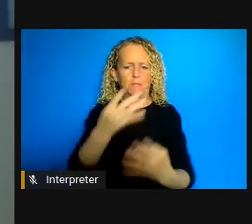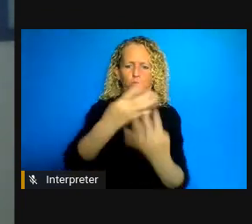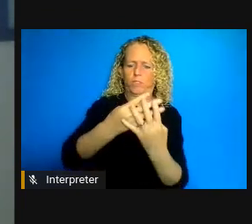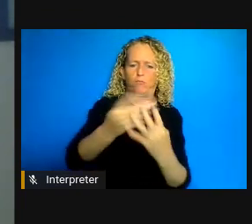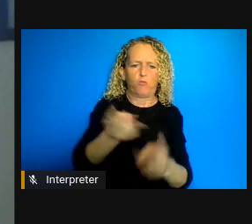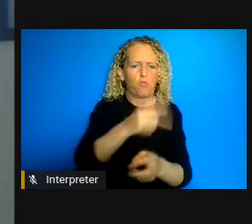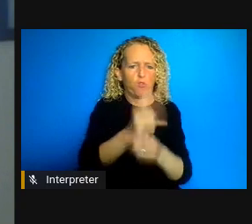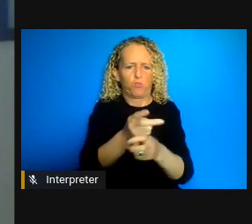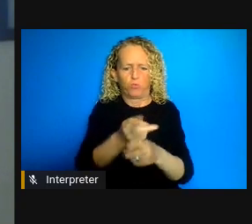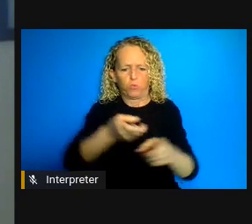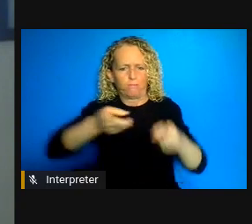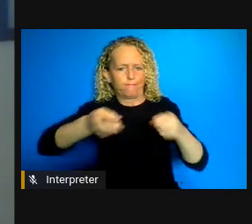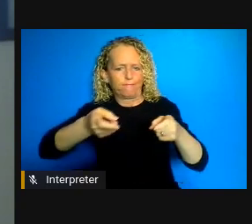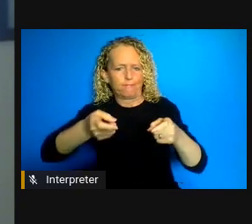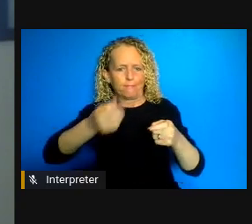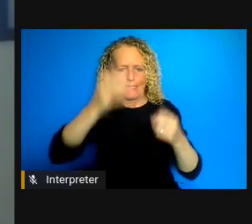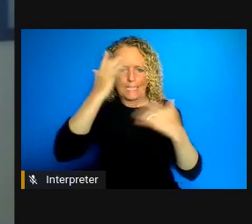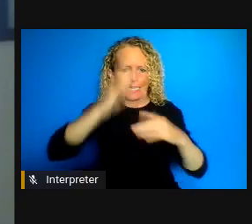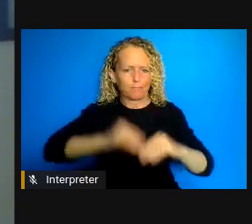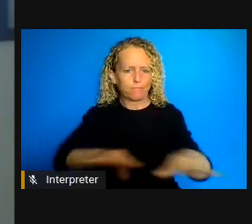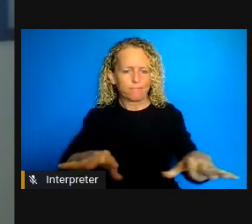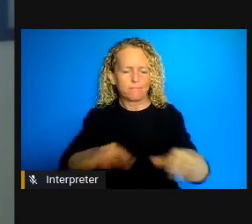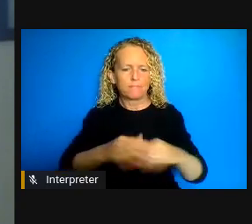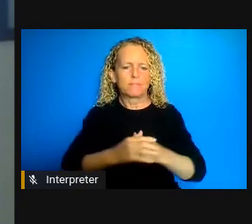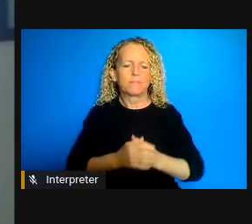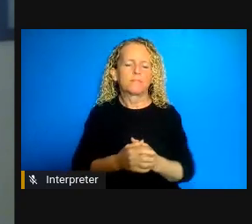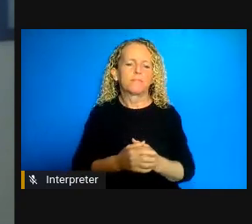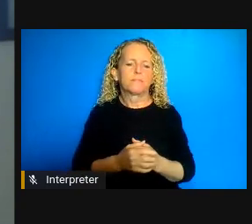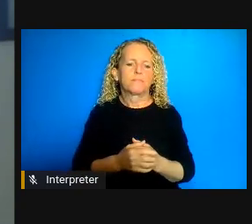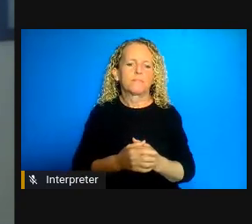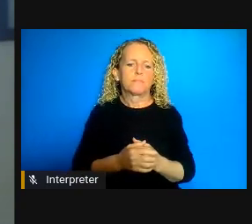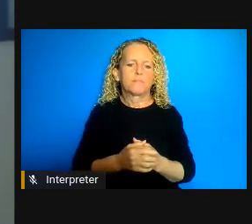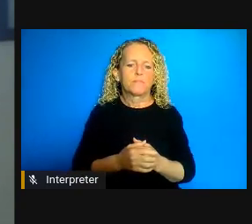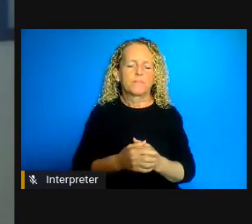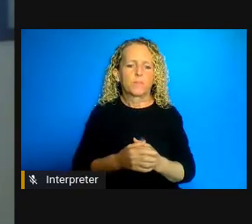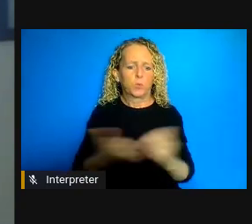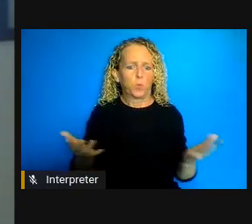so in terms of just quickly in terms of consequences of course there are very